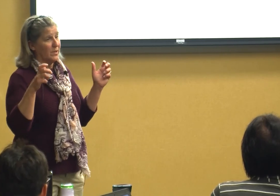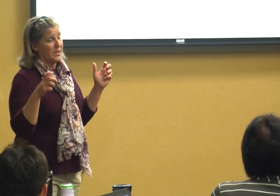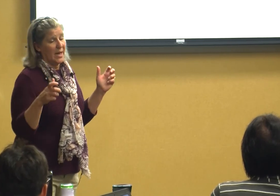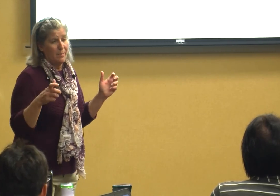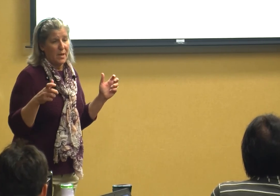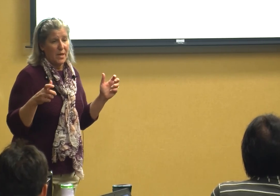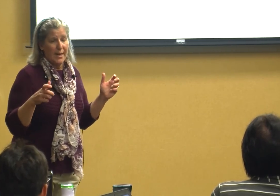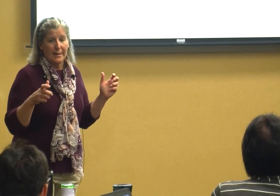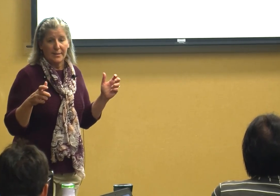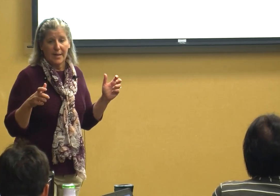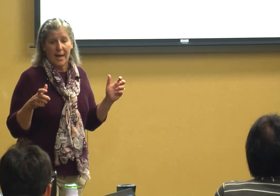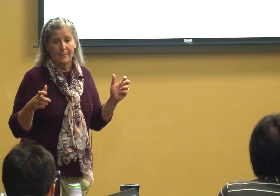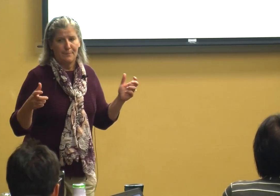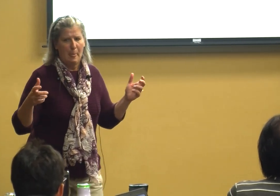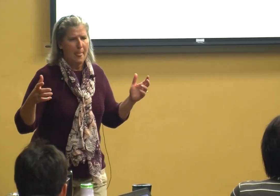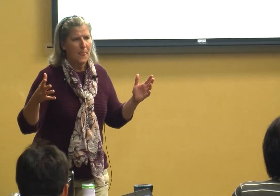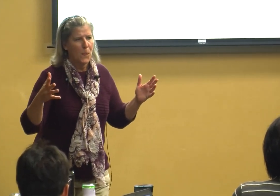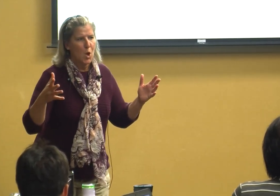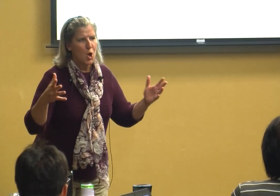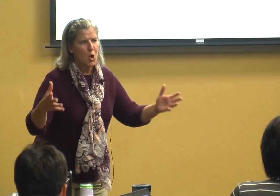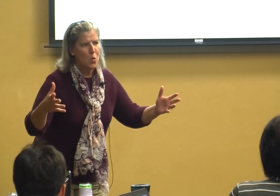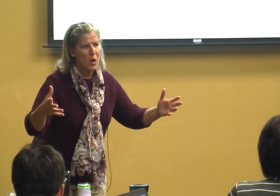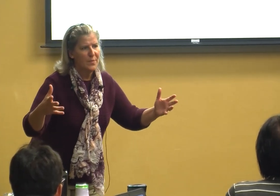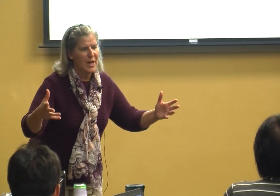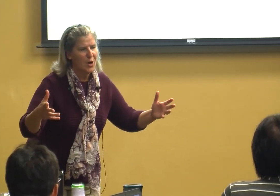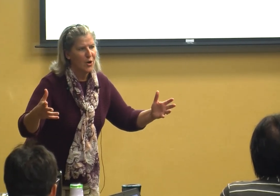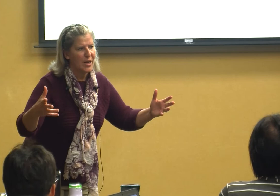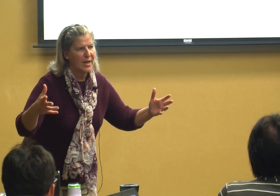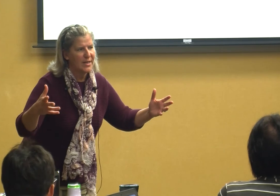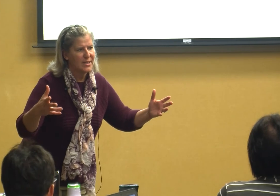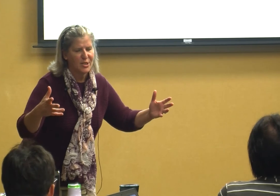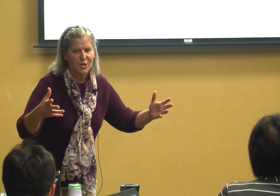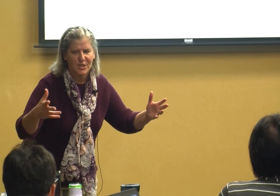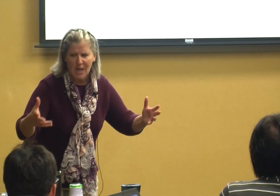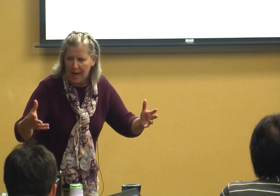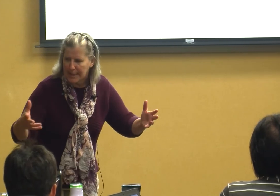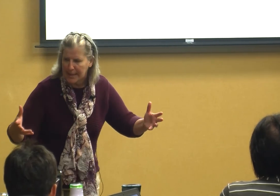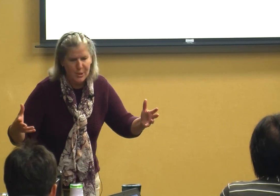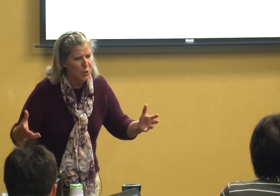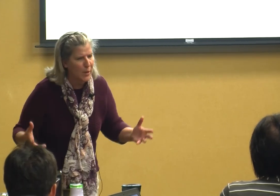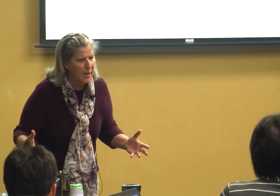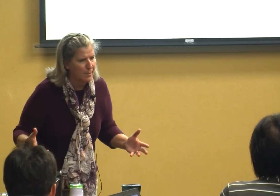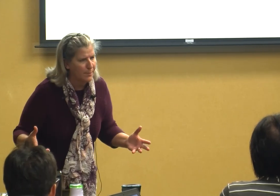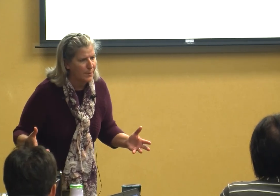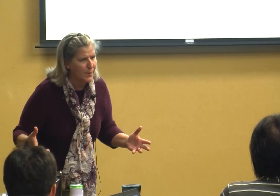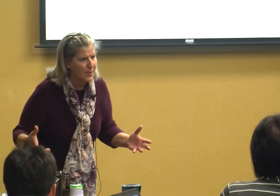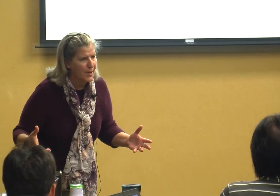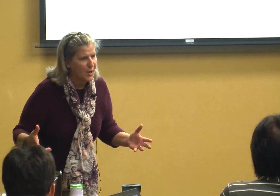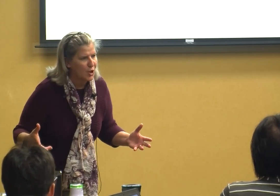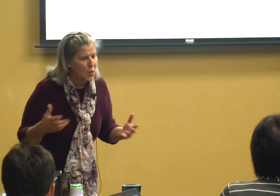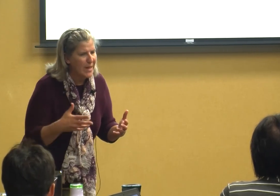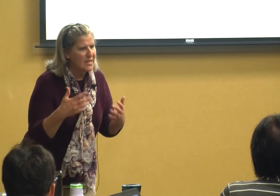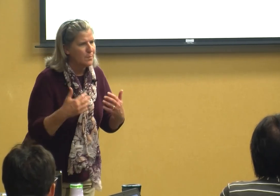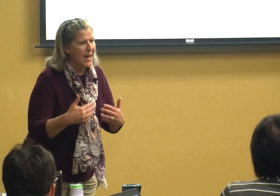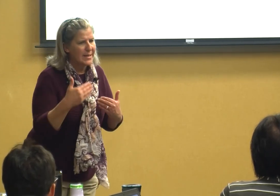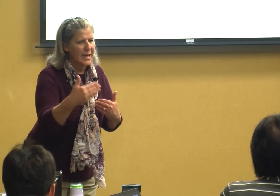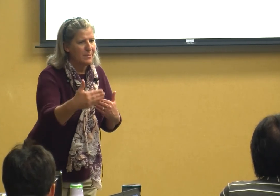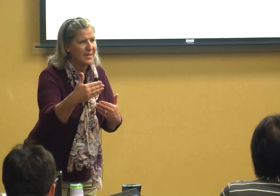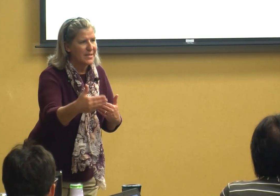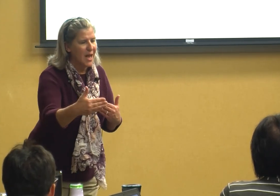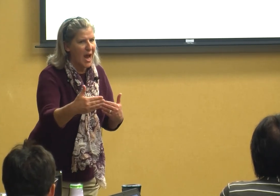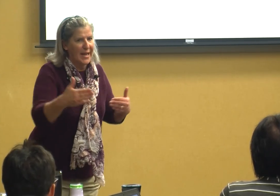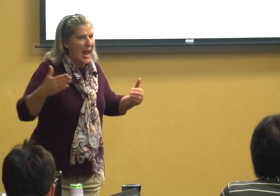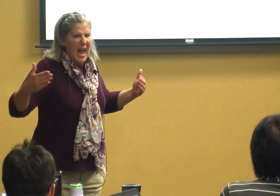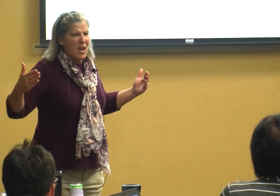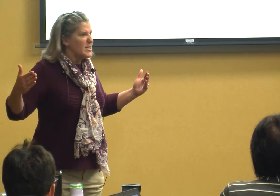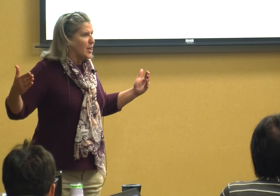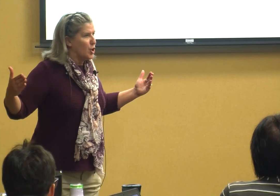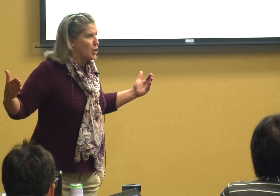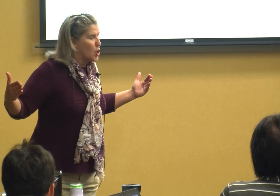the team and said who when there is signing to him you expect him to sign how is he going to learn